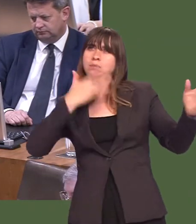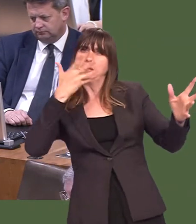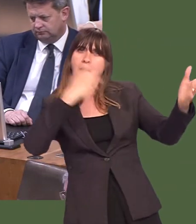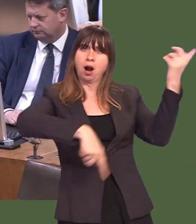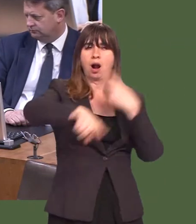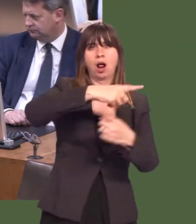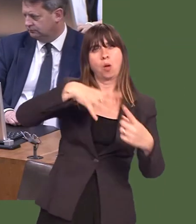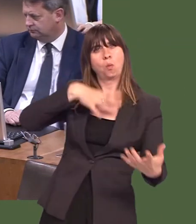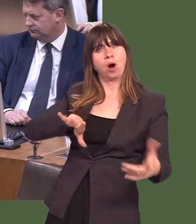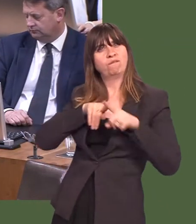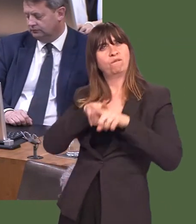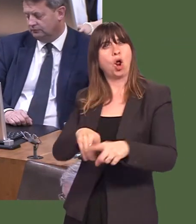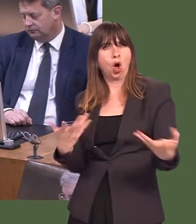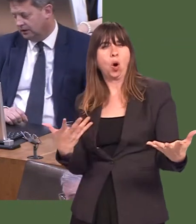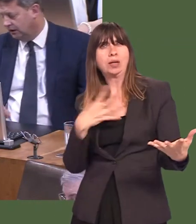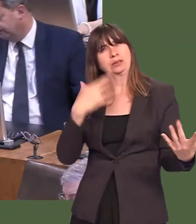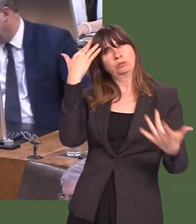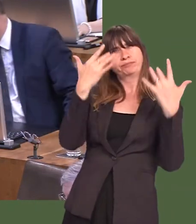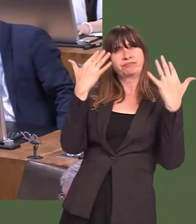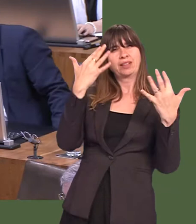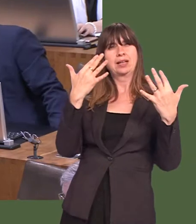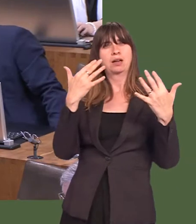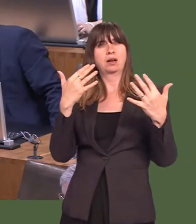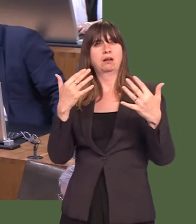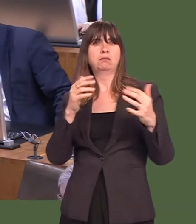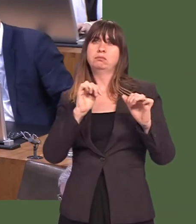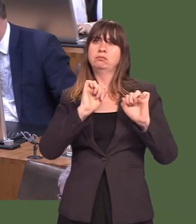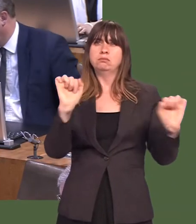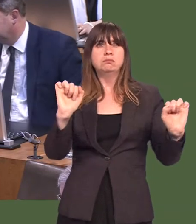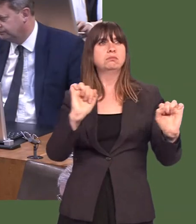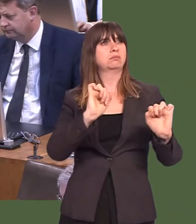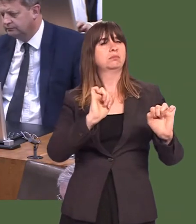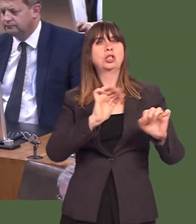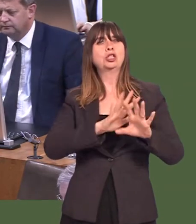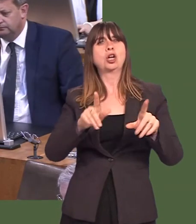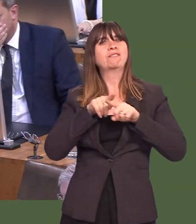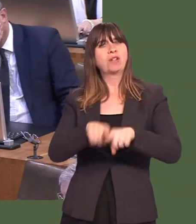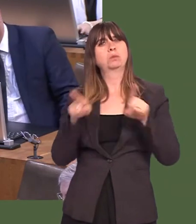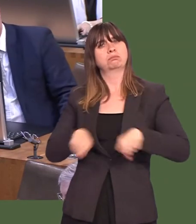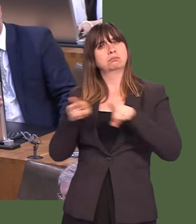they can do as sole tradersówith the work patterns that people have now, not the work